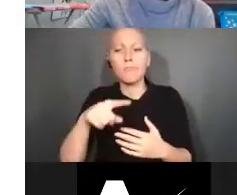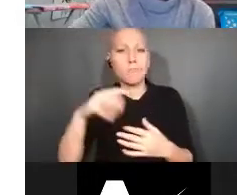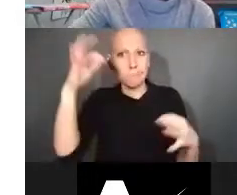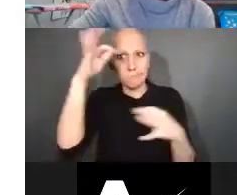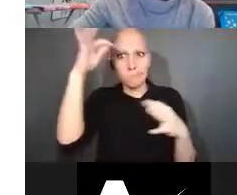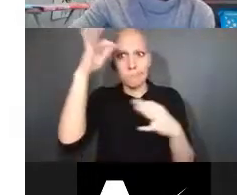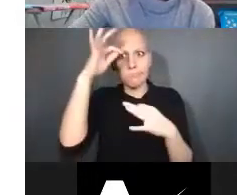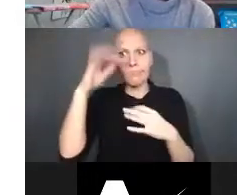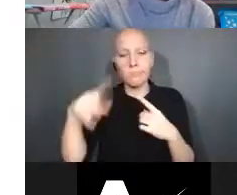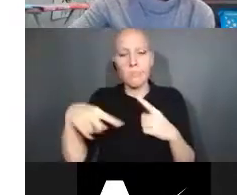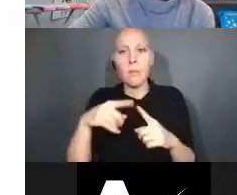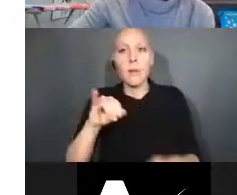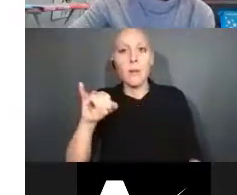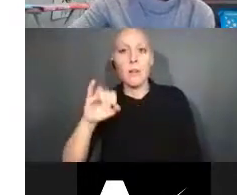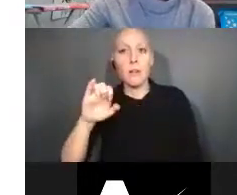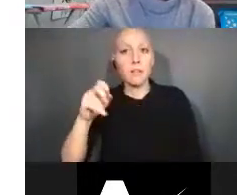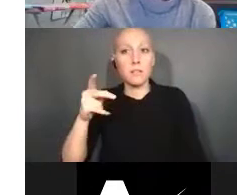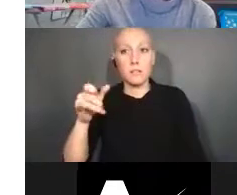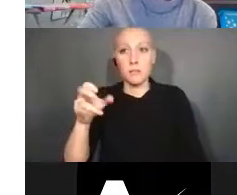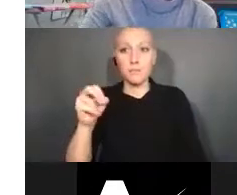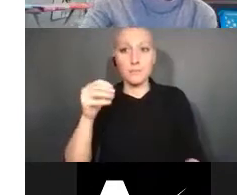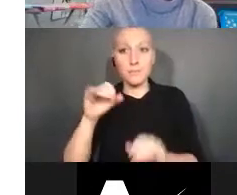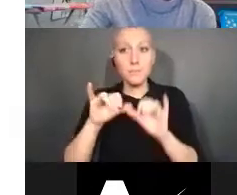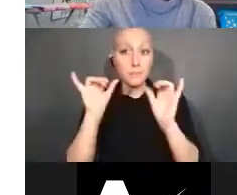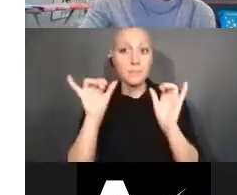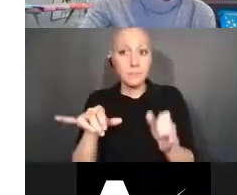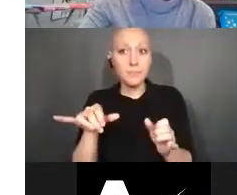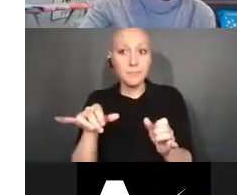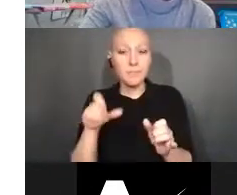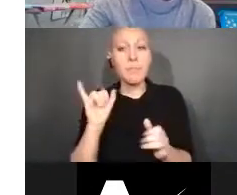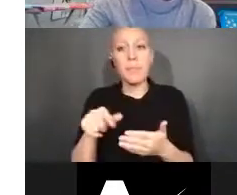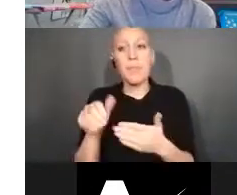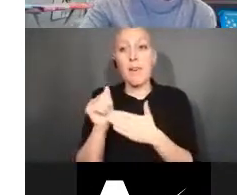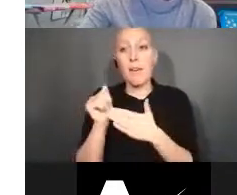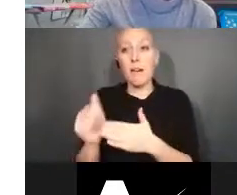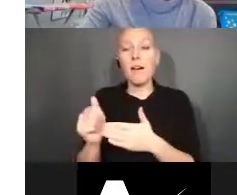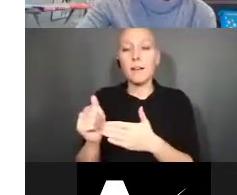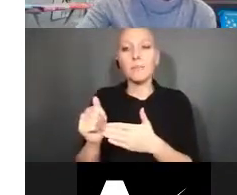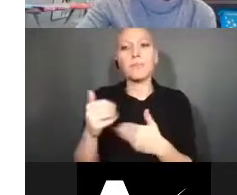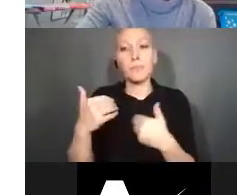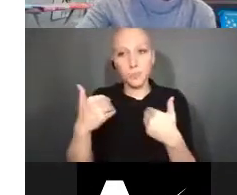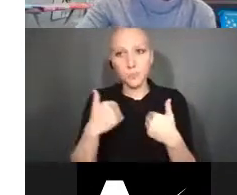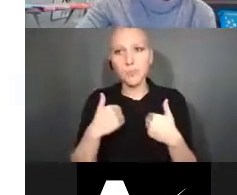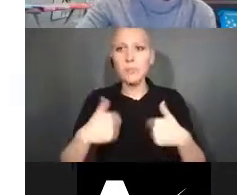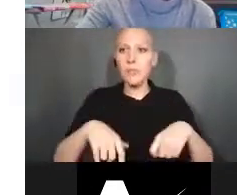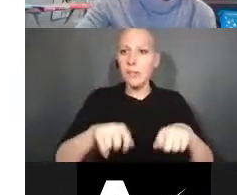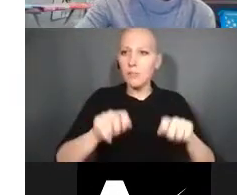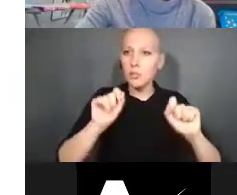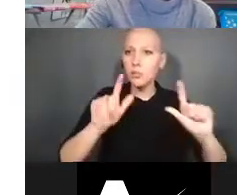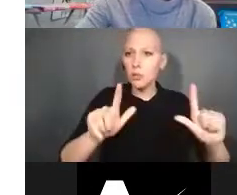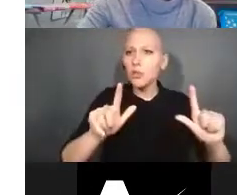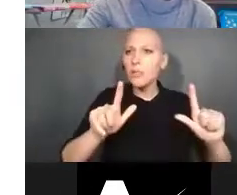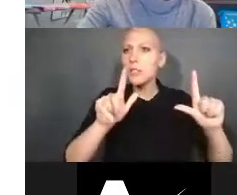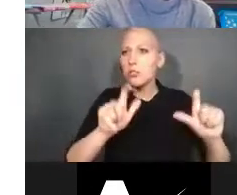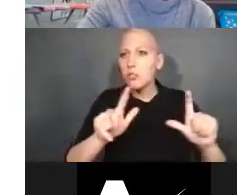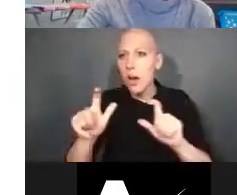The user guide is a step-by-step guide with screenshots and it can walk you through from registration,